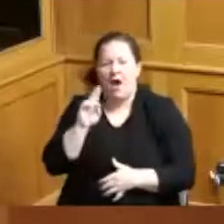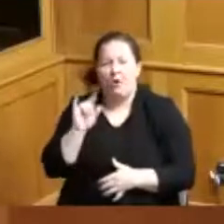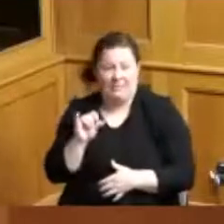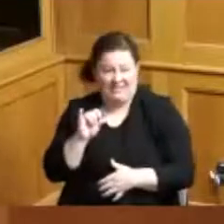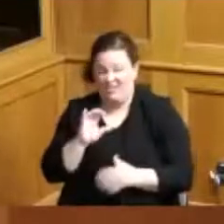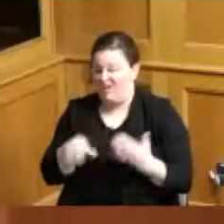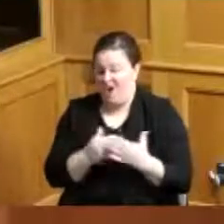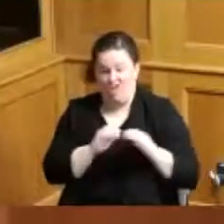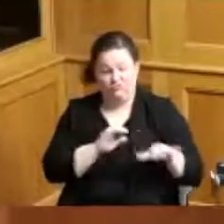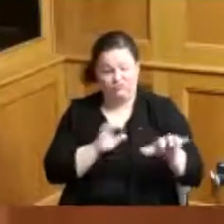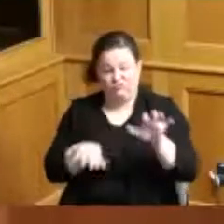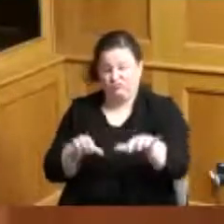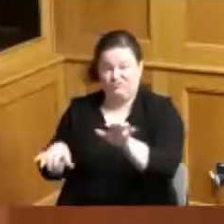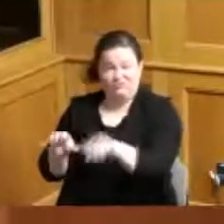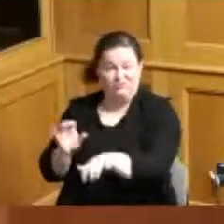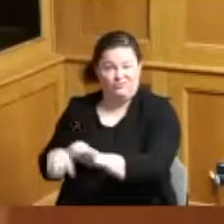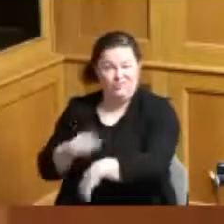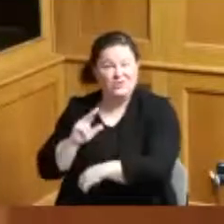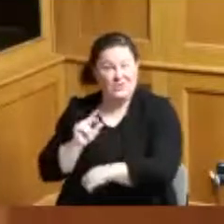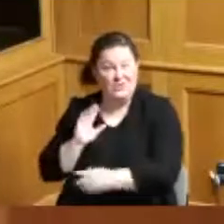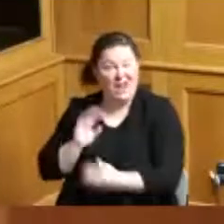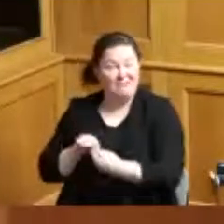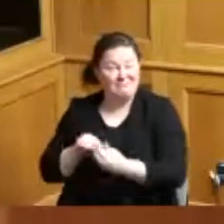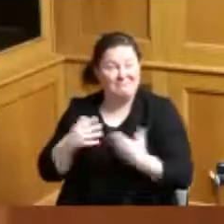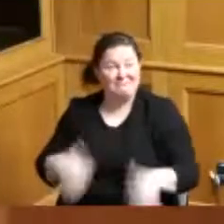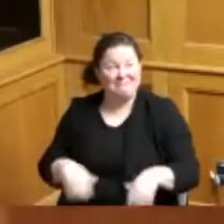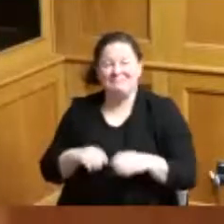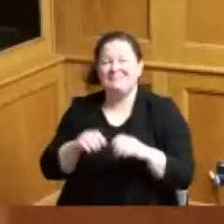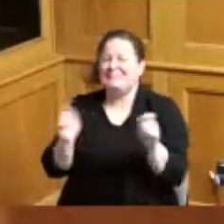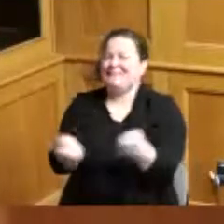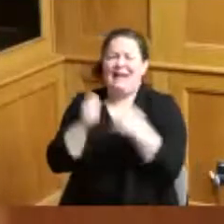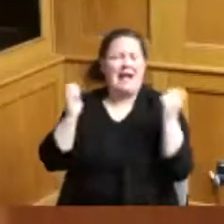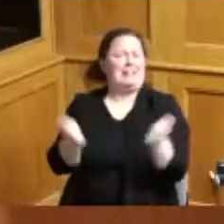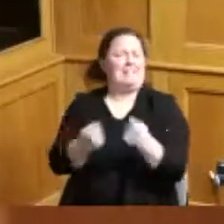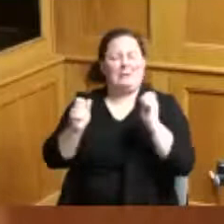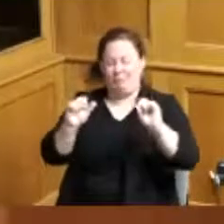being there and it was quite the celebration and the Brent or the Western Hills Viaduct